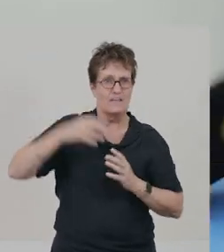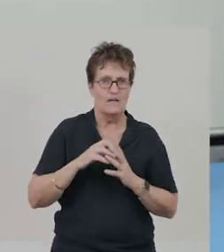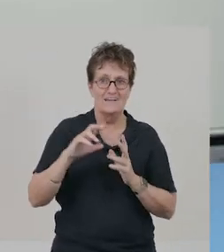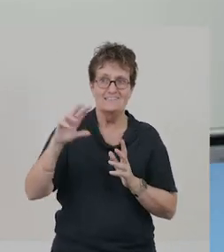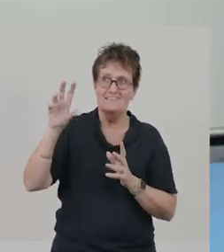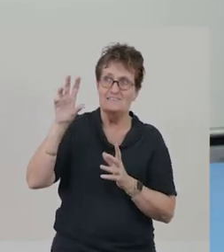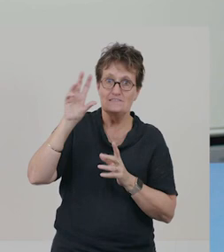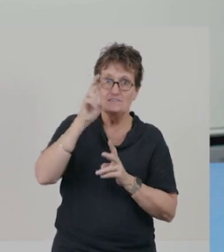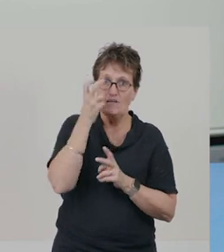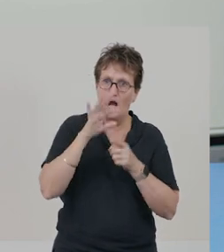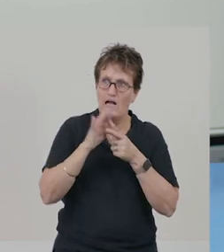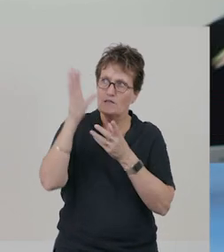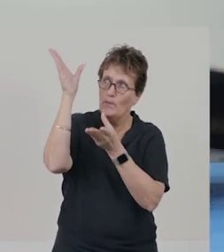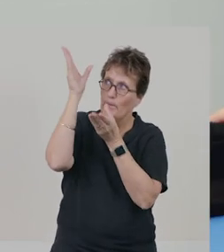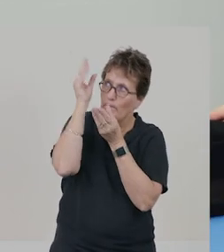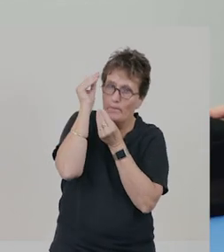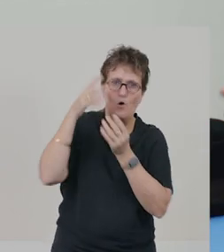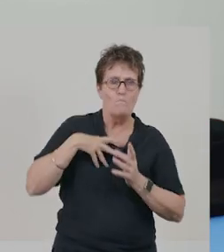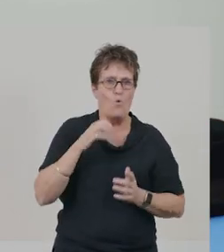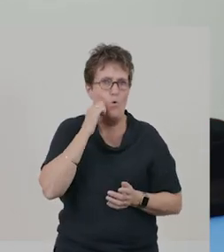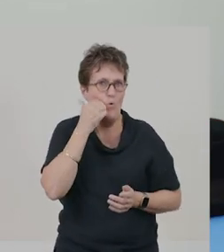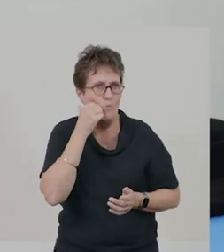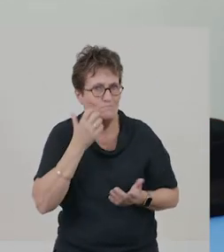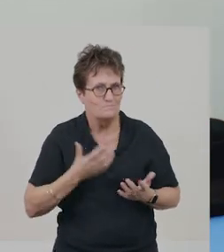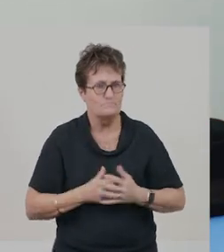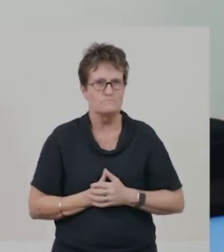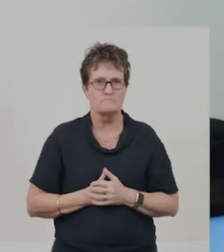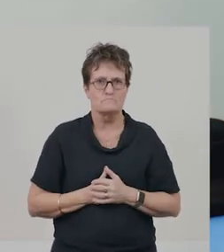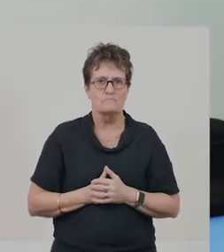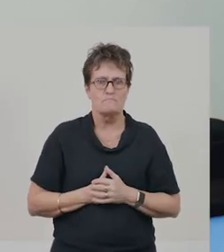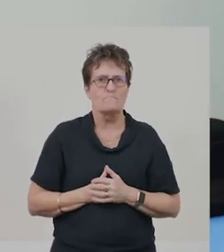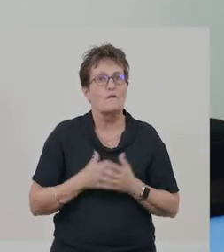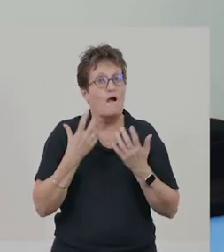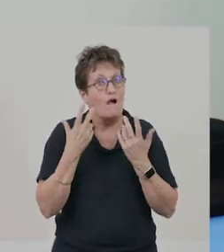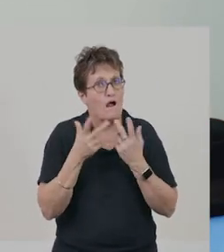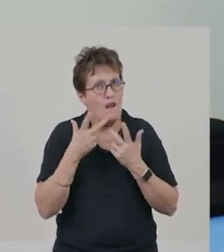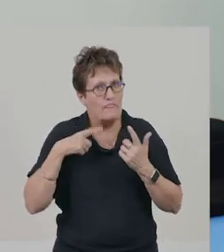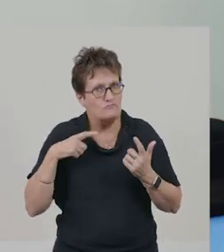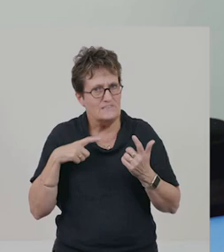Dark colours collect more heat. Another reason is the type of surface.